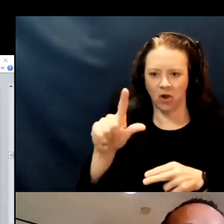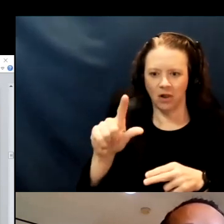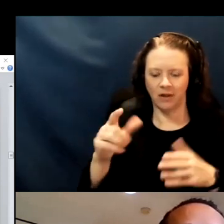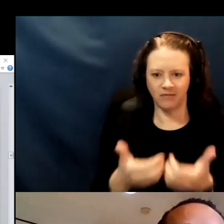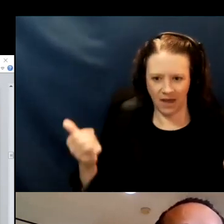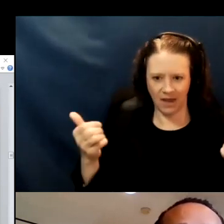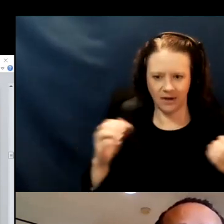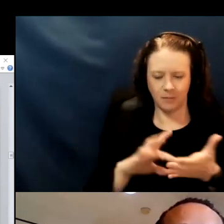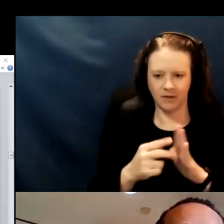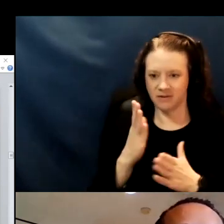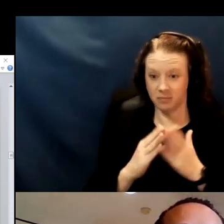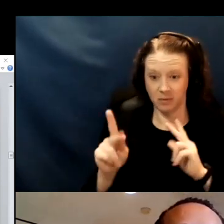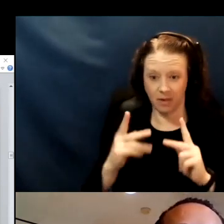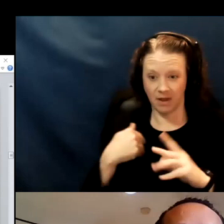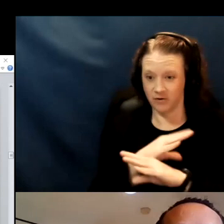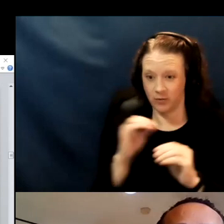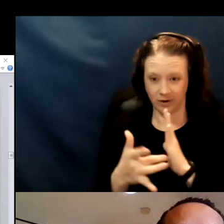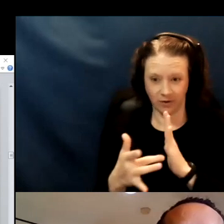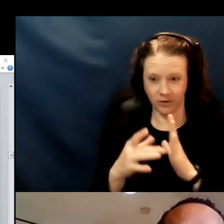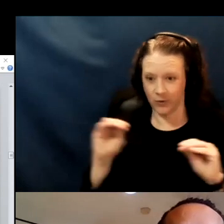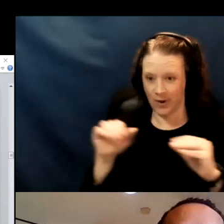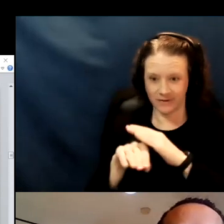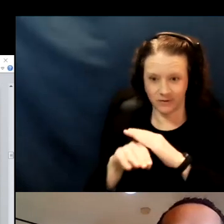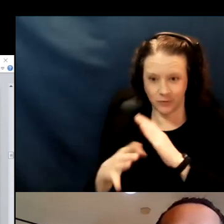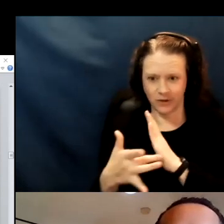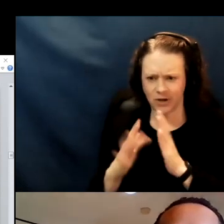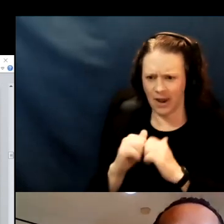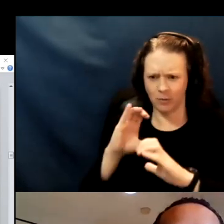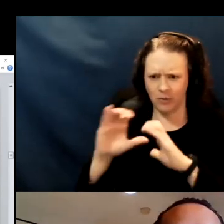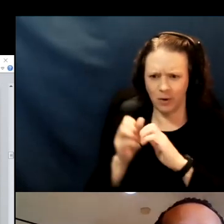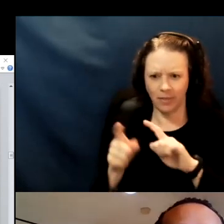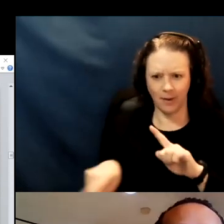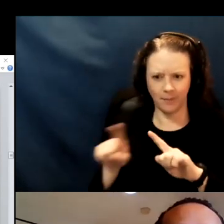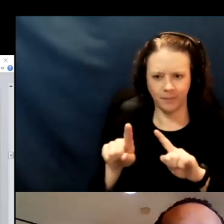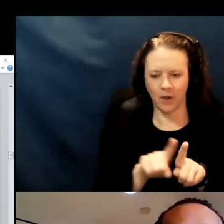And also in the appointment signup process, we wanted to make sure that it was accessible.